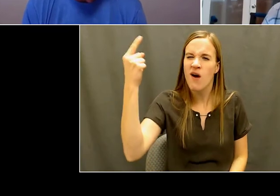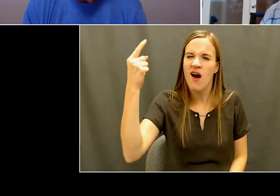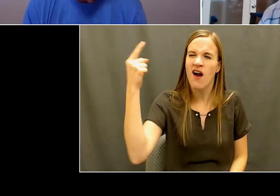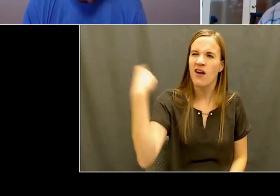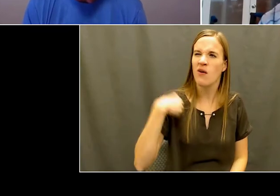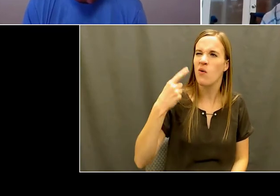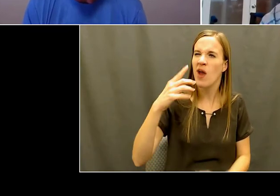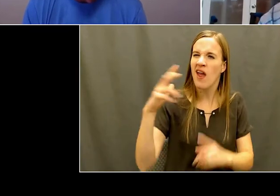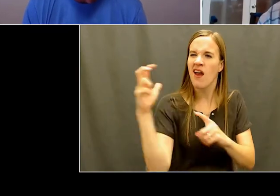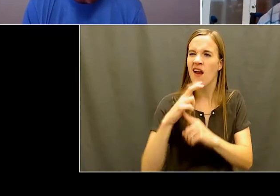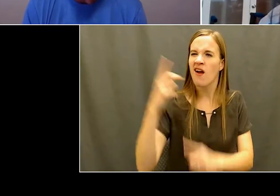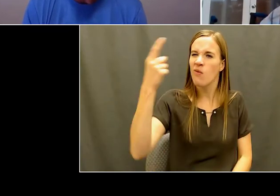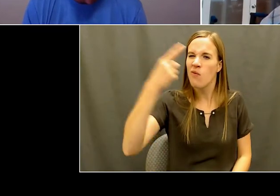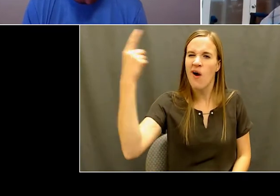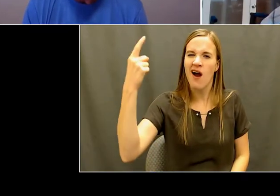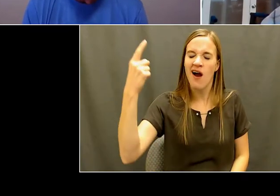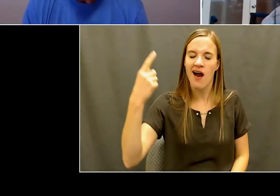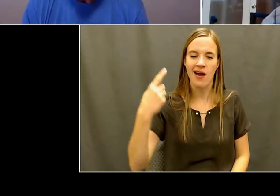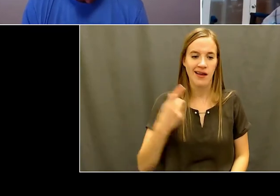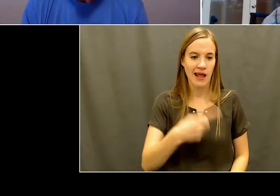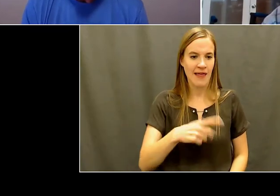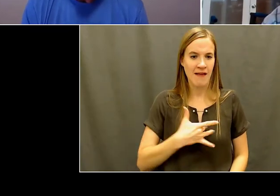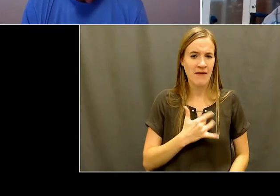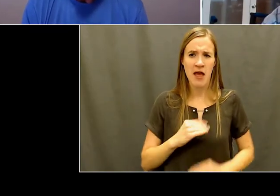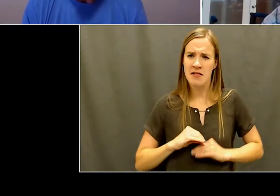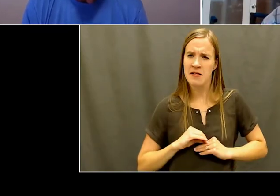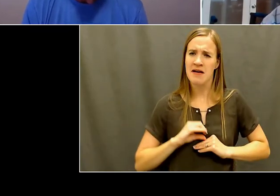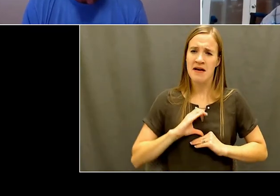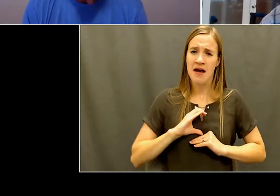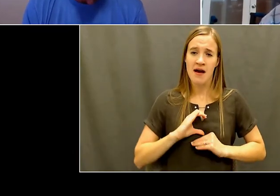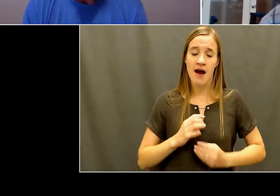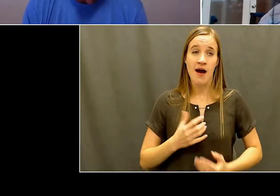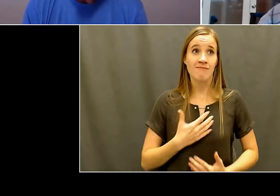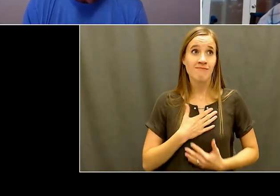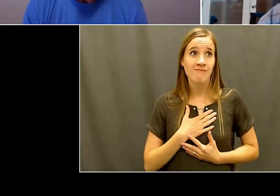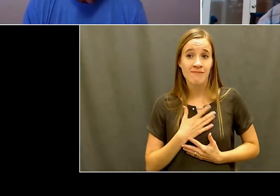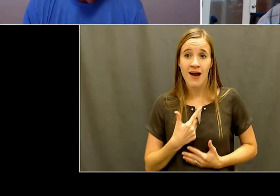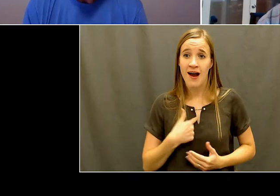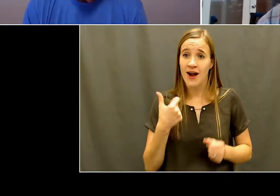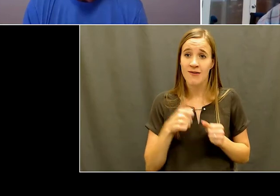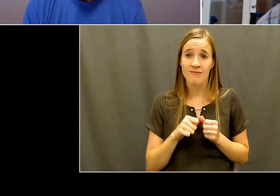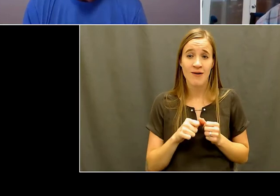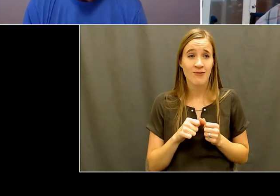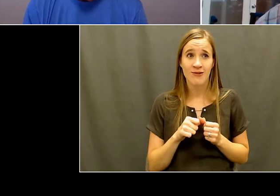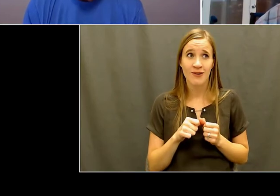know that it was so powerful because these again these kids